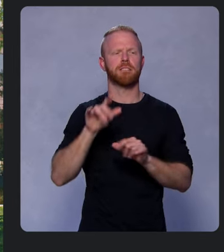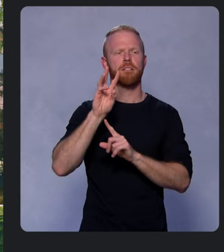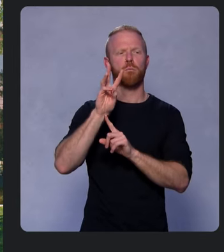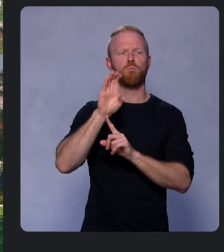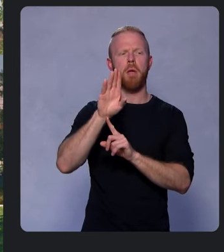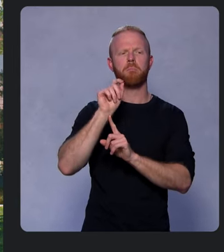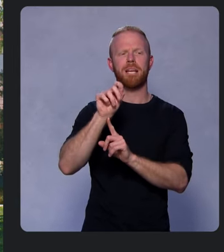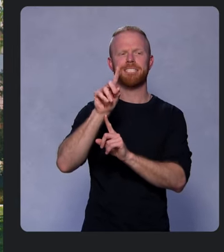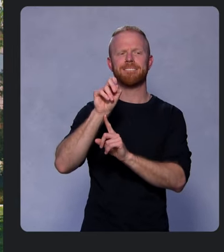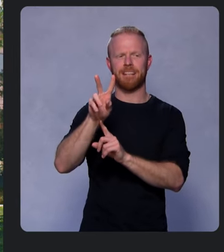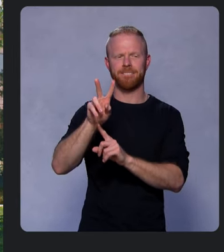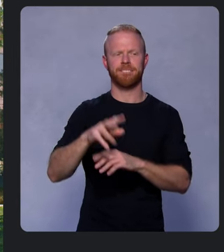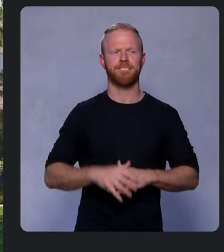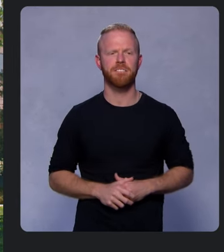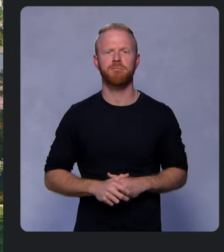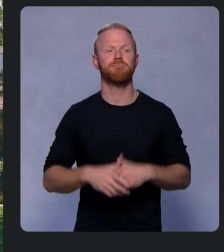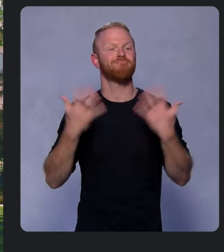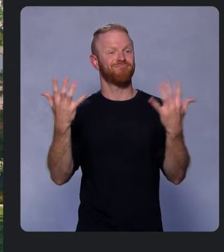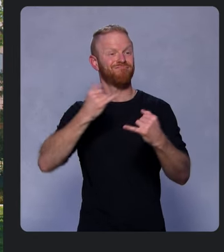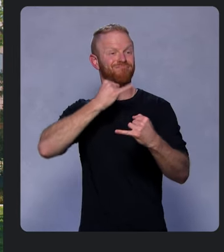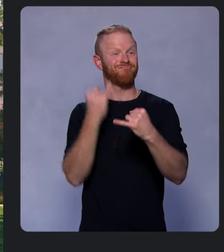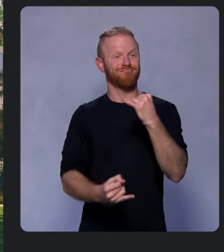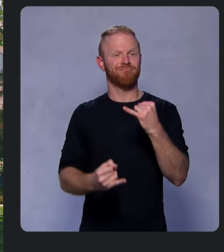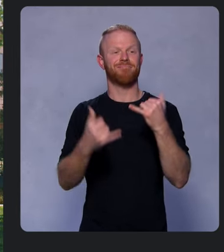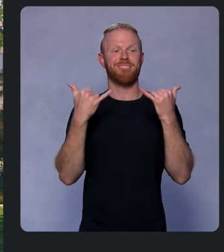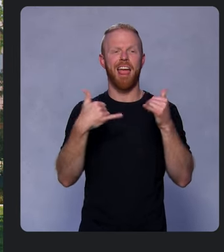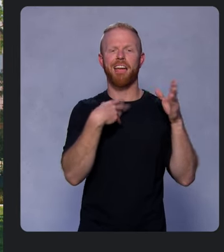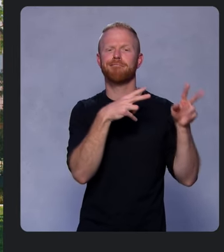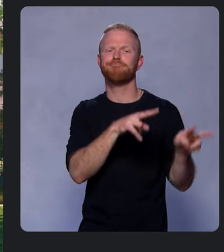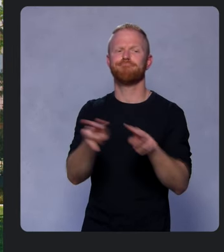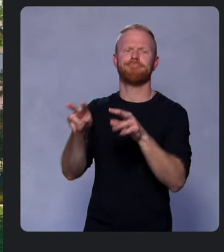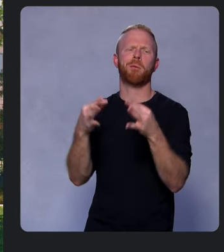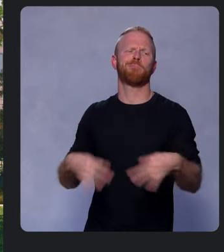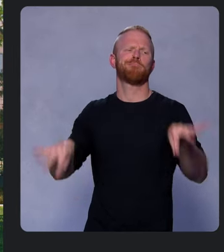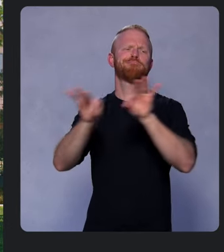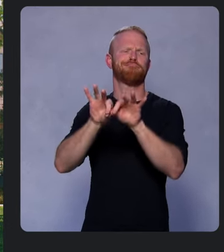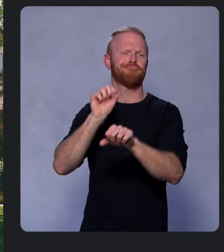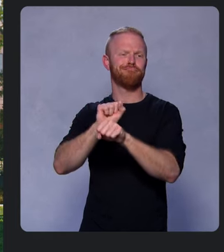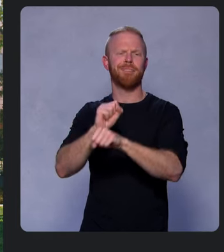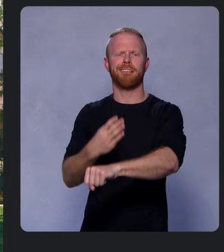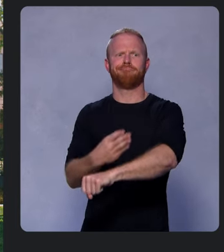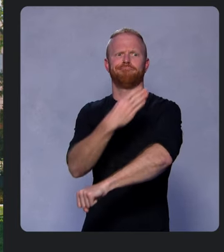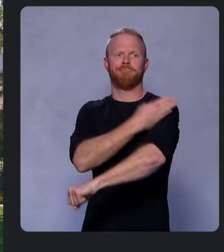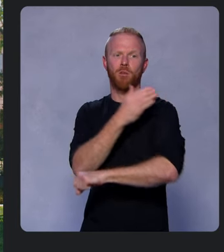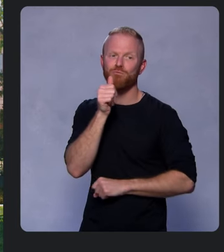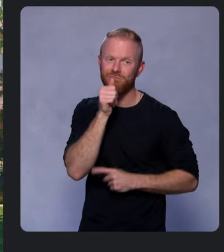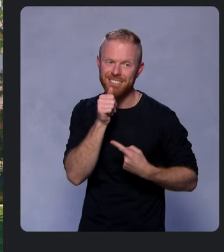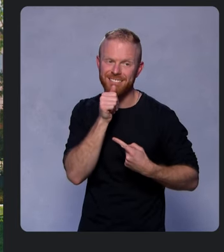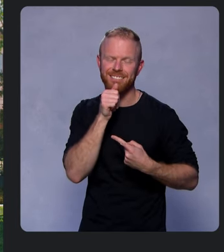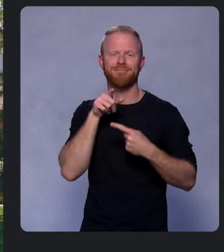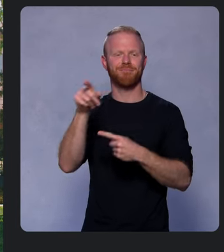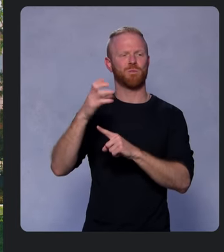And finally, let’s turn to the important work of improving privacy in the Chrome browser and across the web.